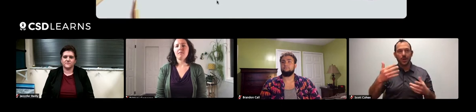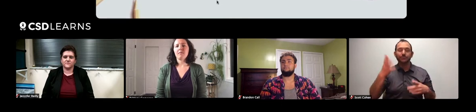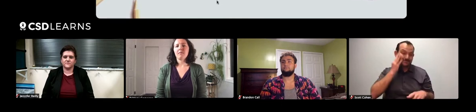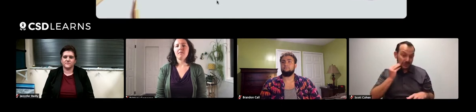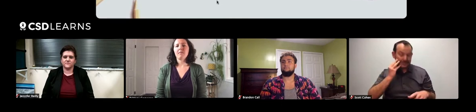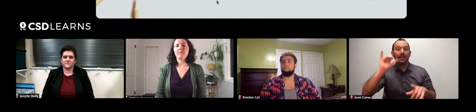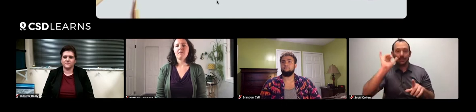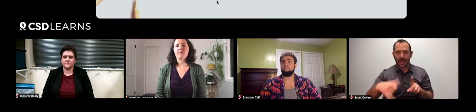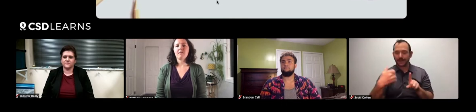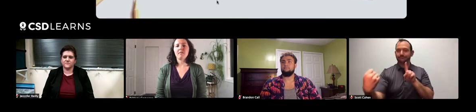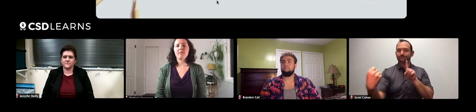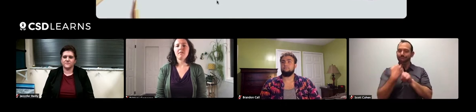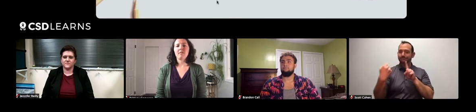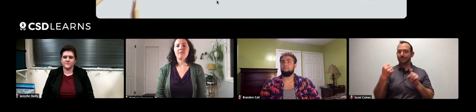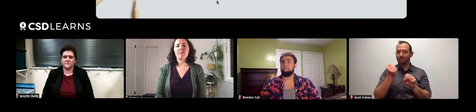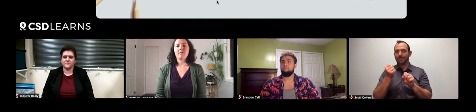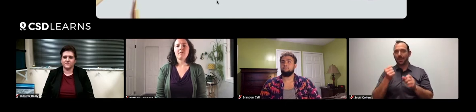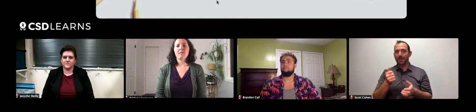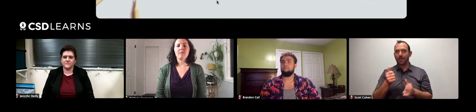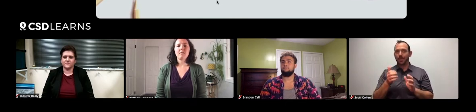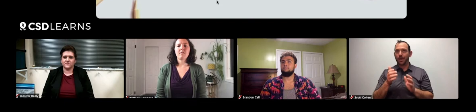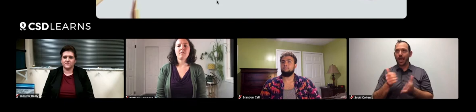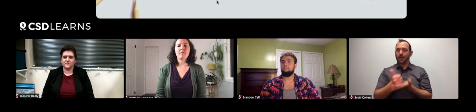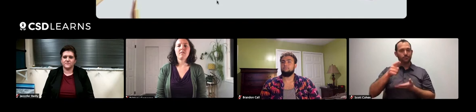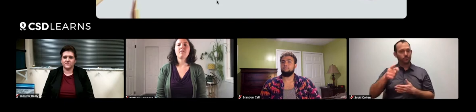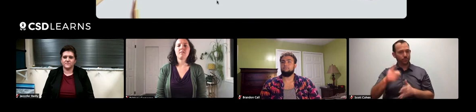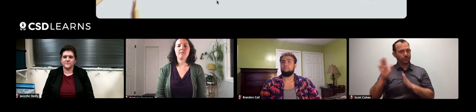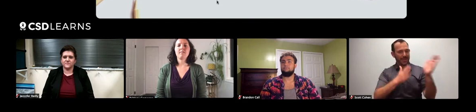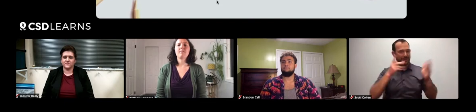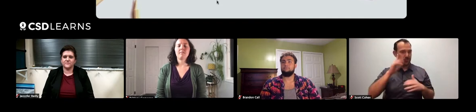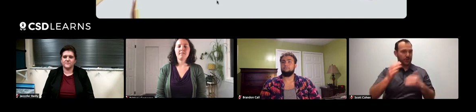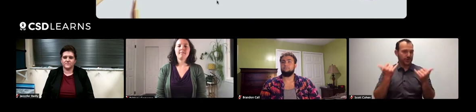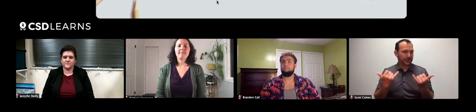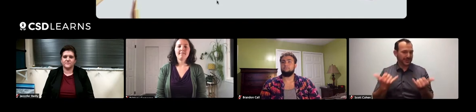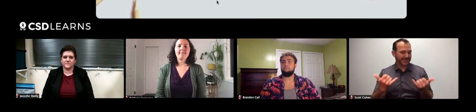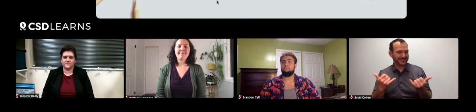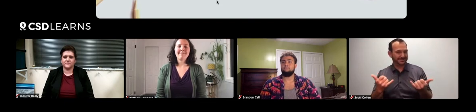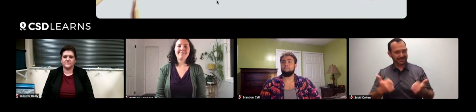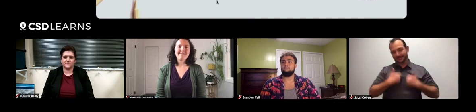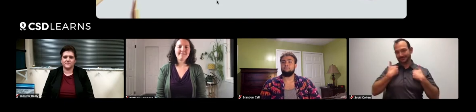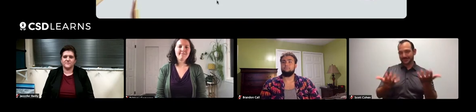that impacted you and helped you reach towards where you are today?